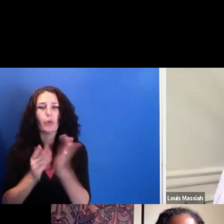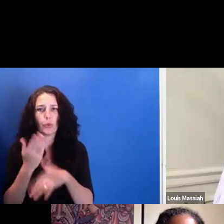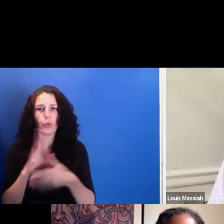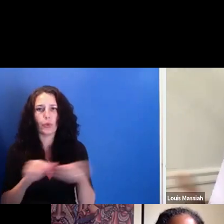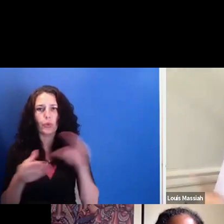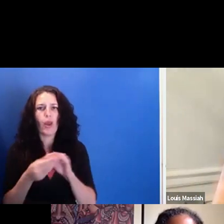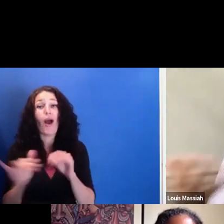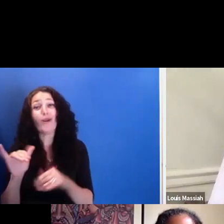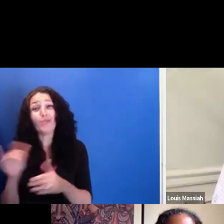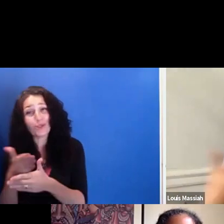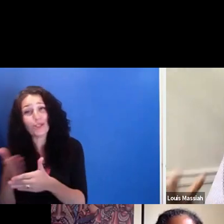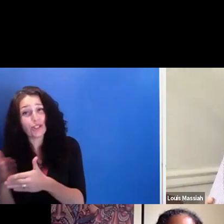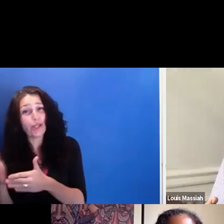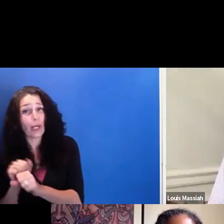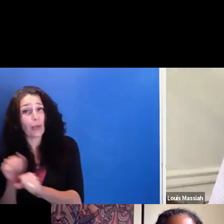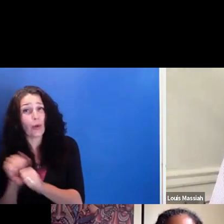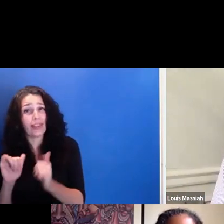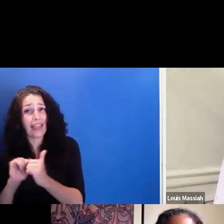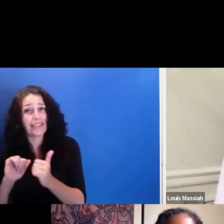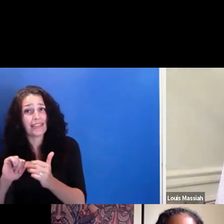I mean, that's how we learn from each other.